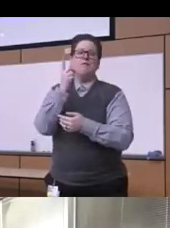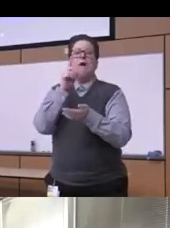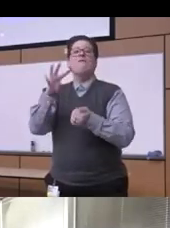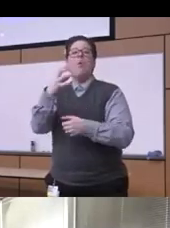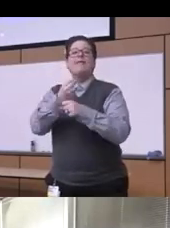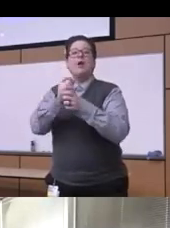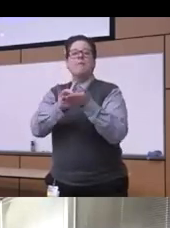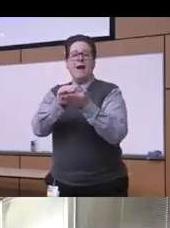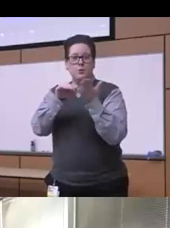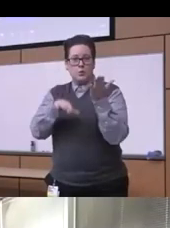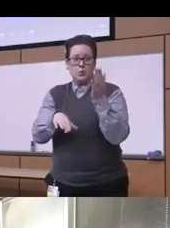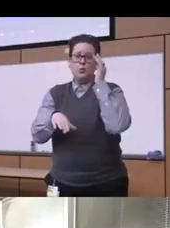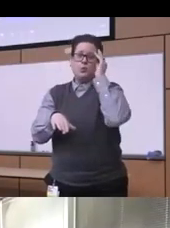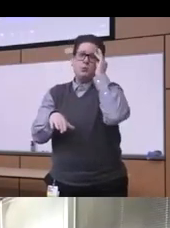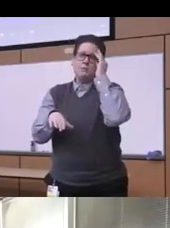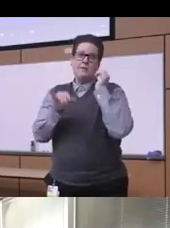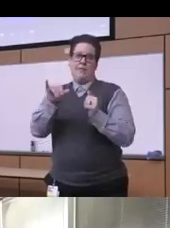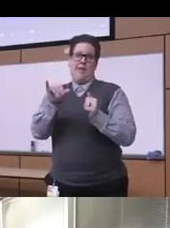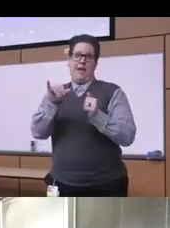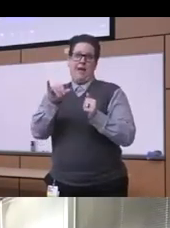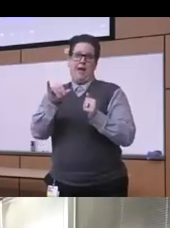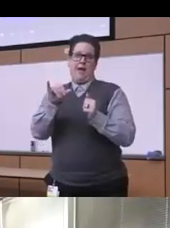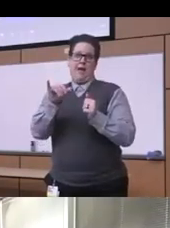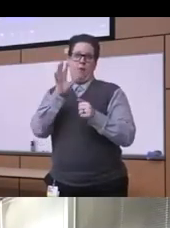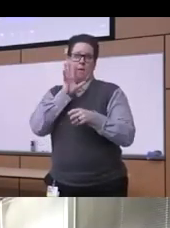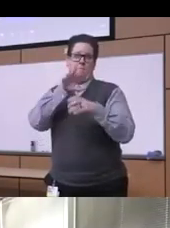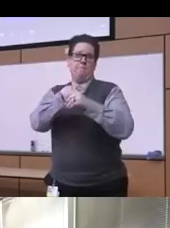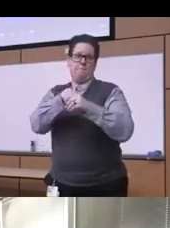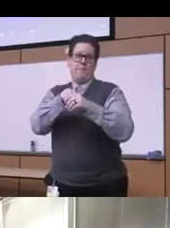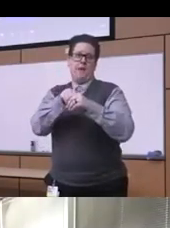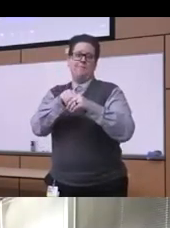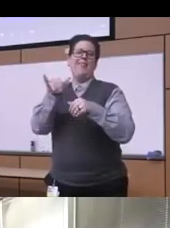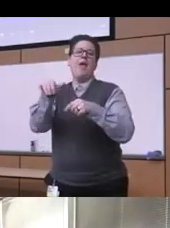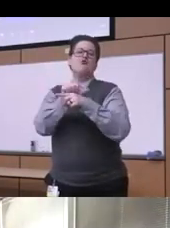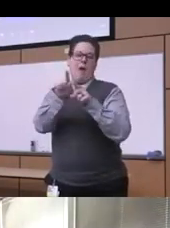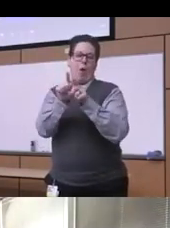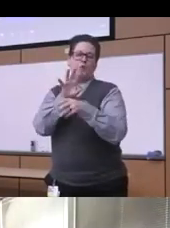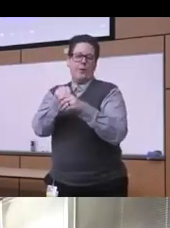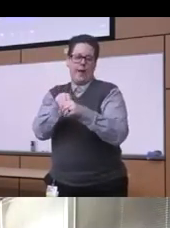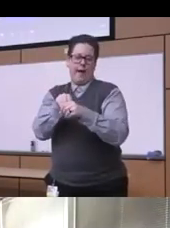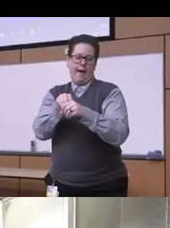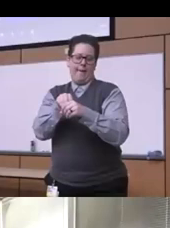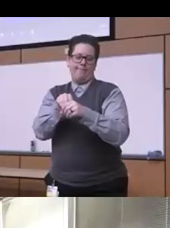incorporated as a part of that training also a focus on uh how to address racial inequities